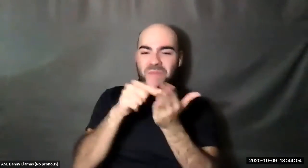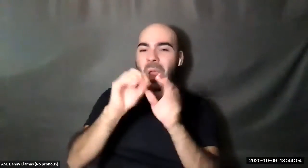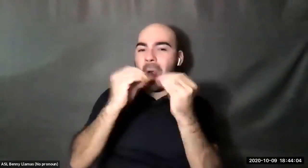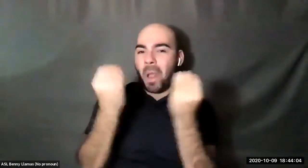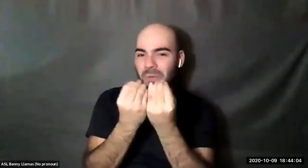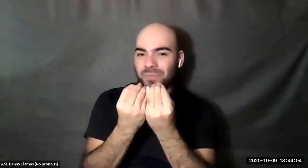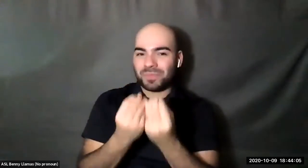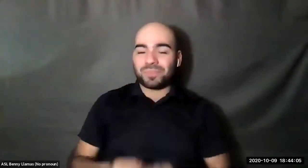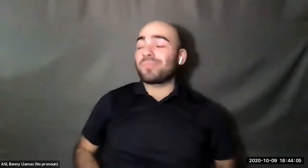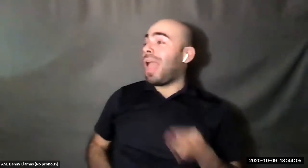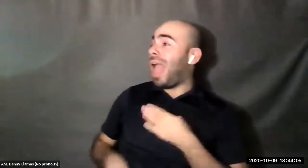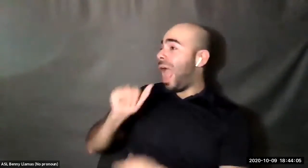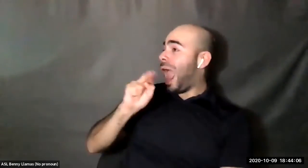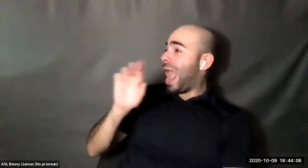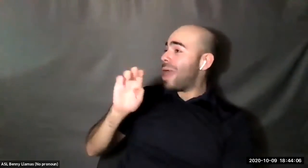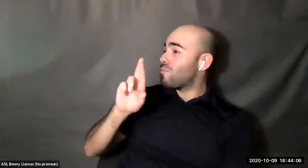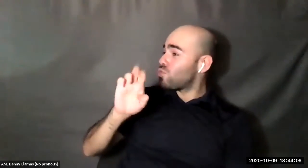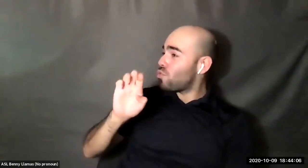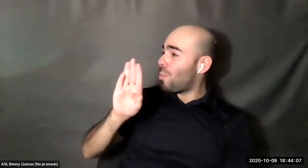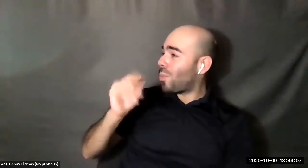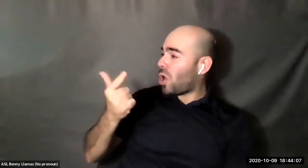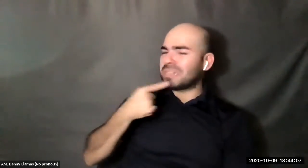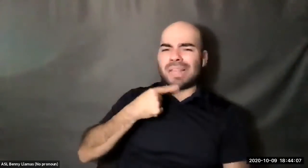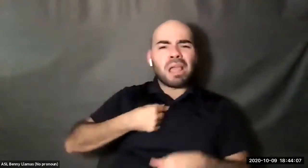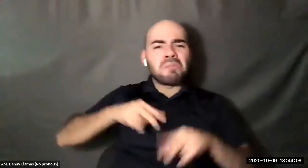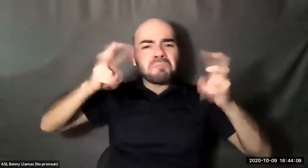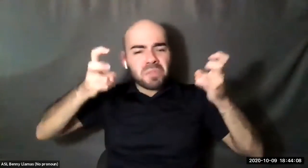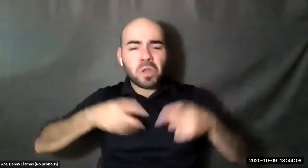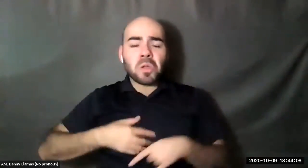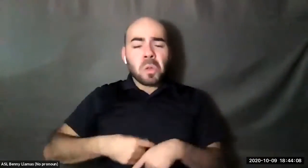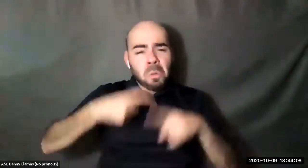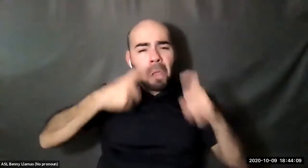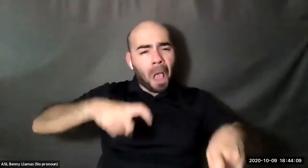One said we can try for 1000 years or have an accurate last